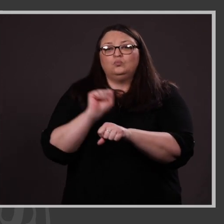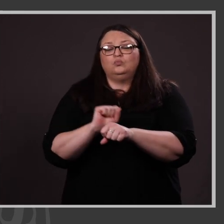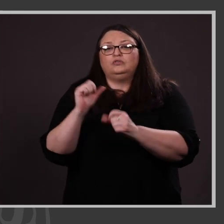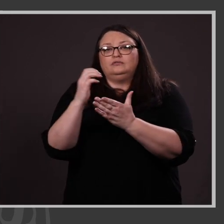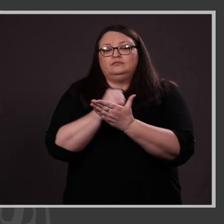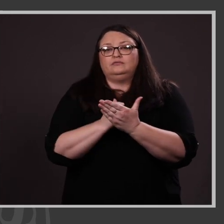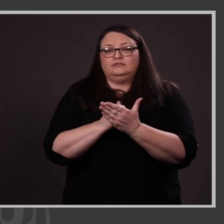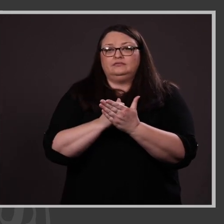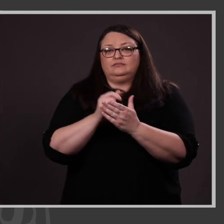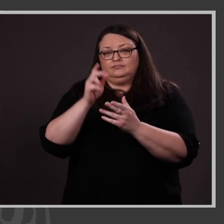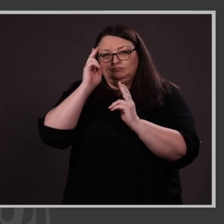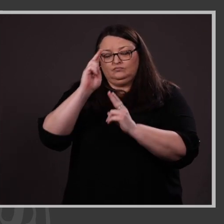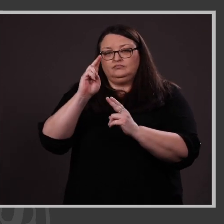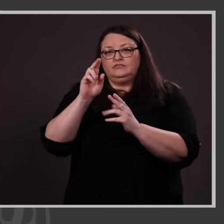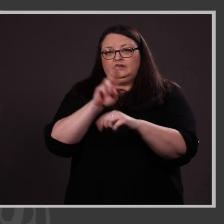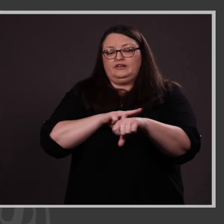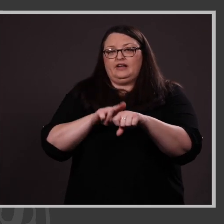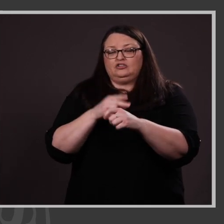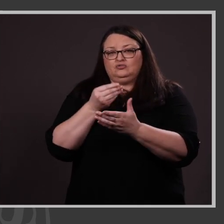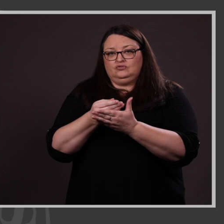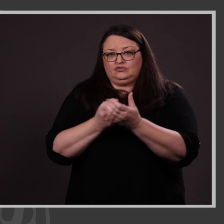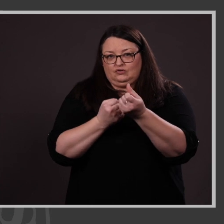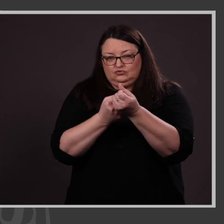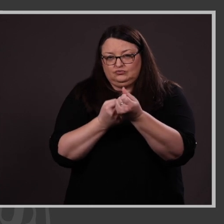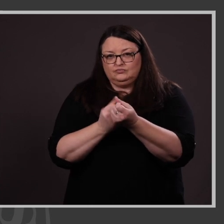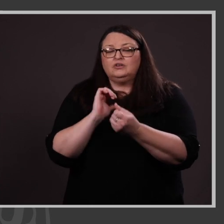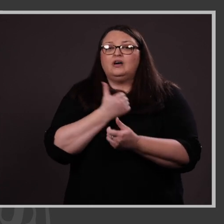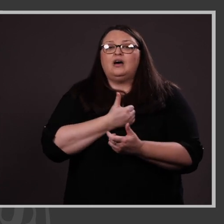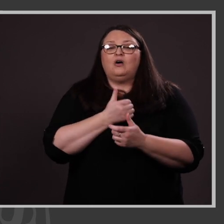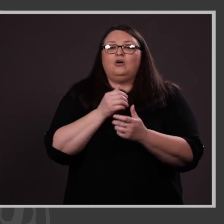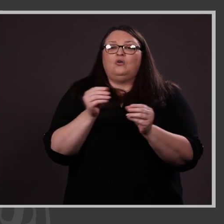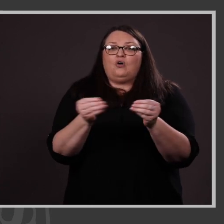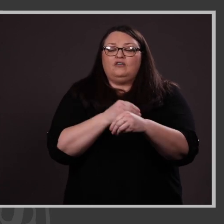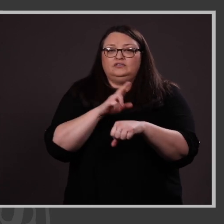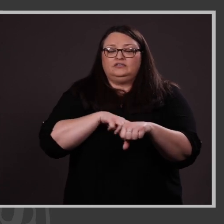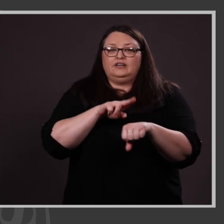prestigious national scholarships. Our office of national scholarships and fellowships